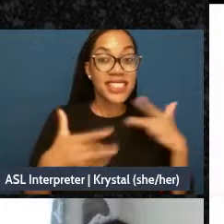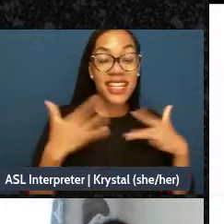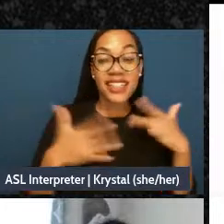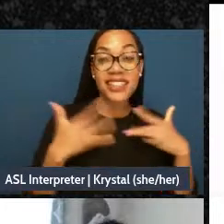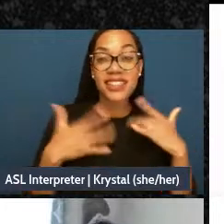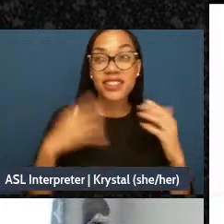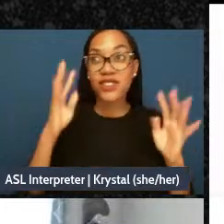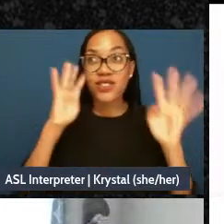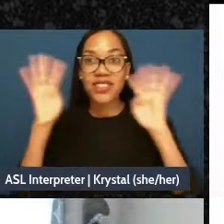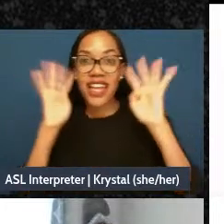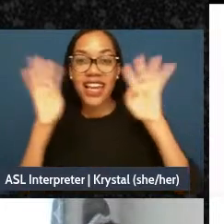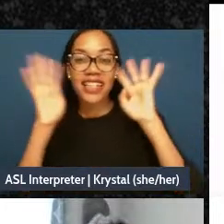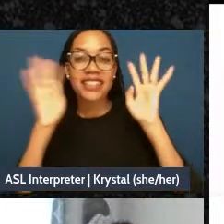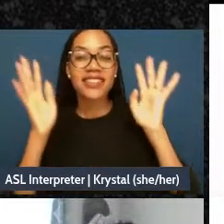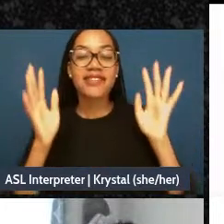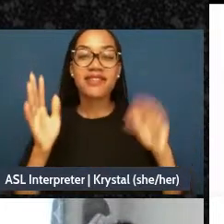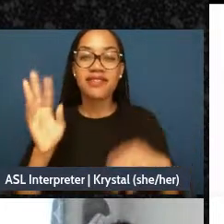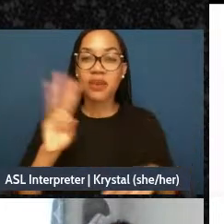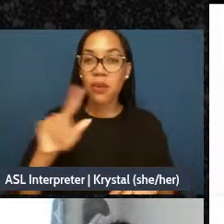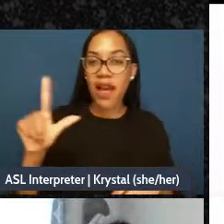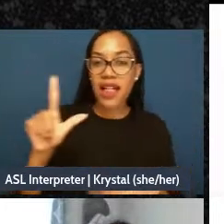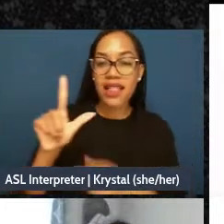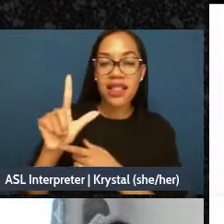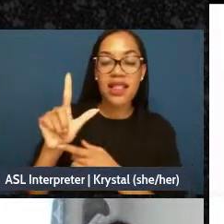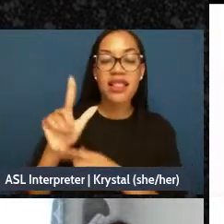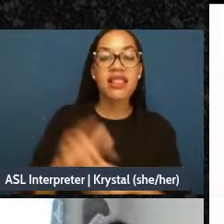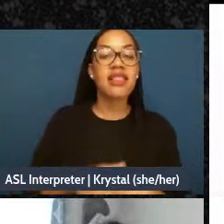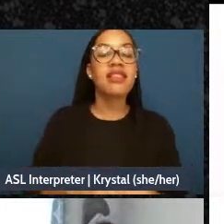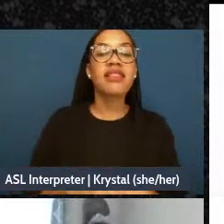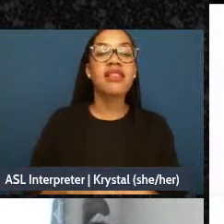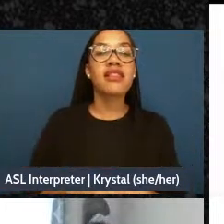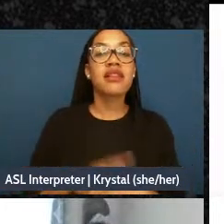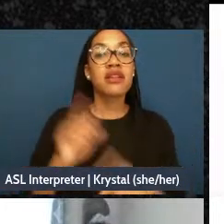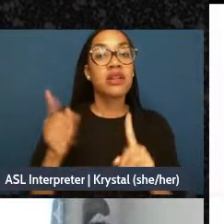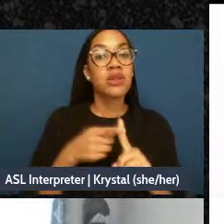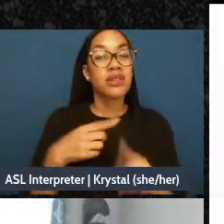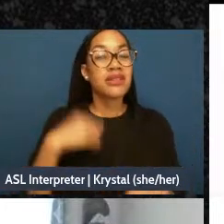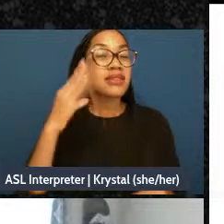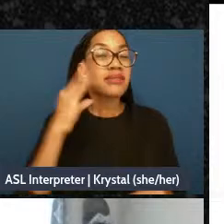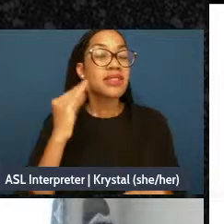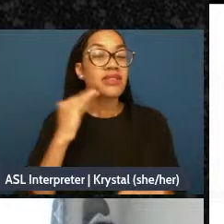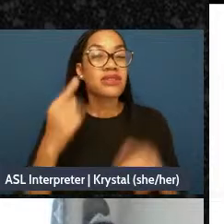what we need in the people around us when we are in crisis or a struggle or transition.